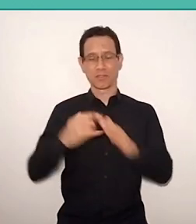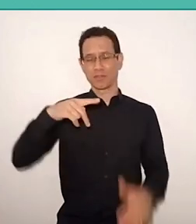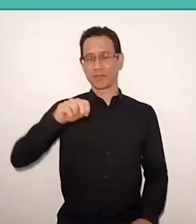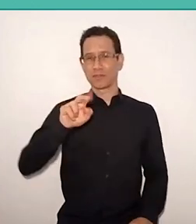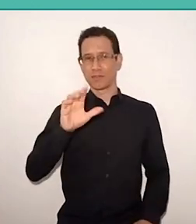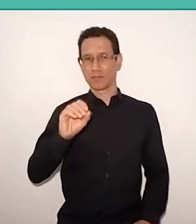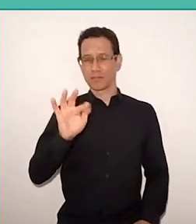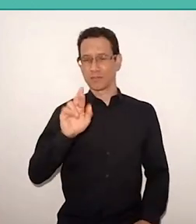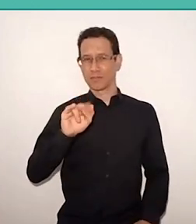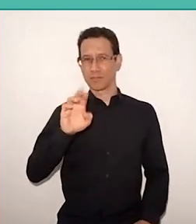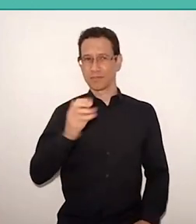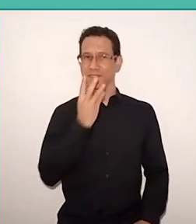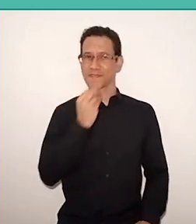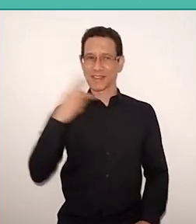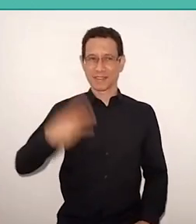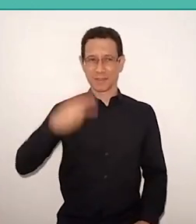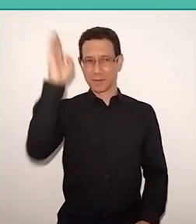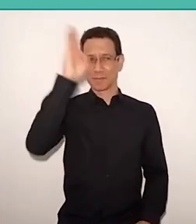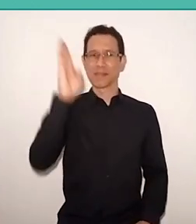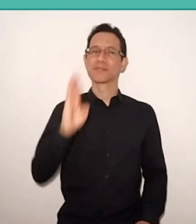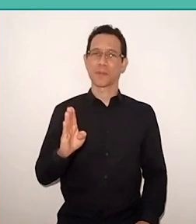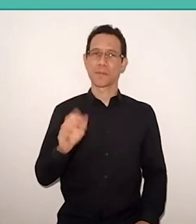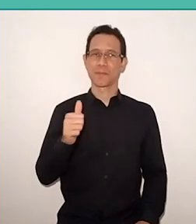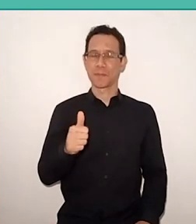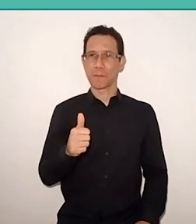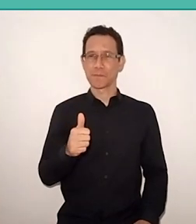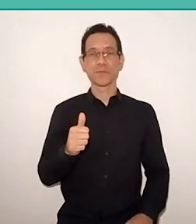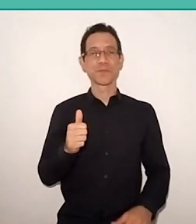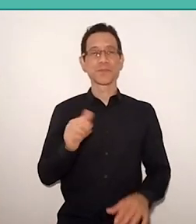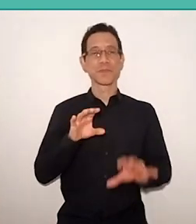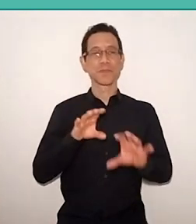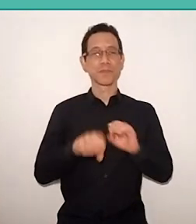Graduated in History by “Universidade Federal de Juiz de Fora”